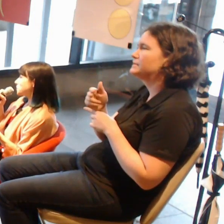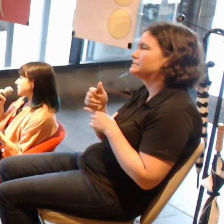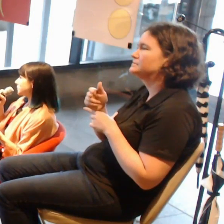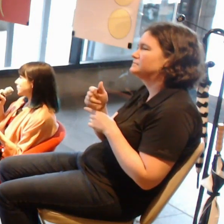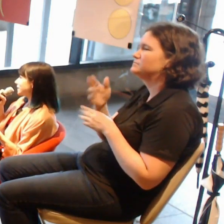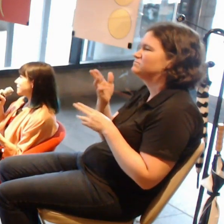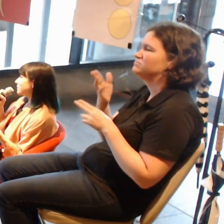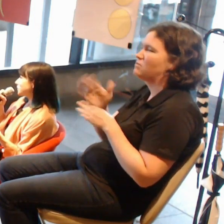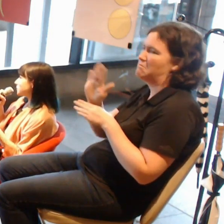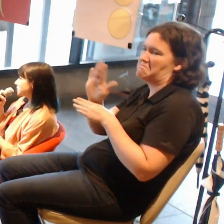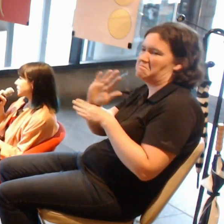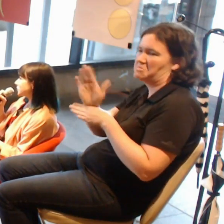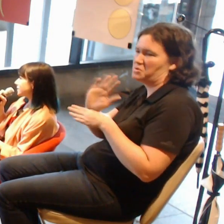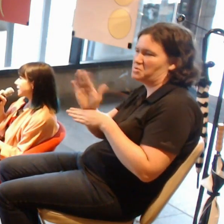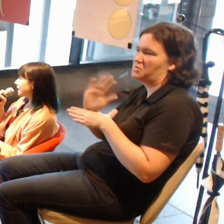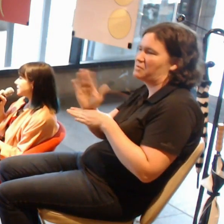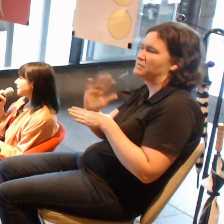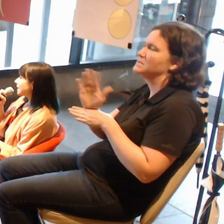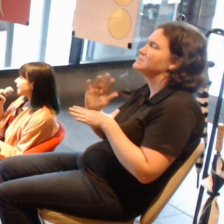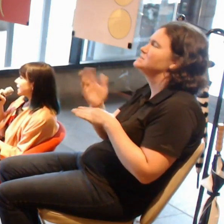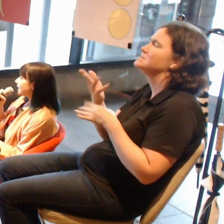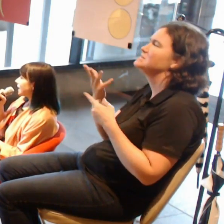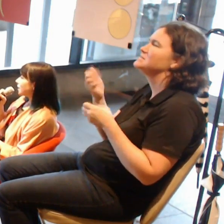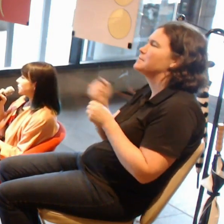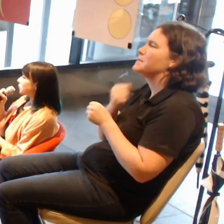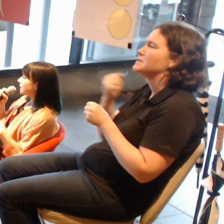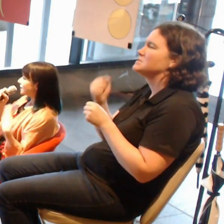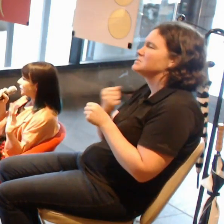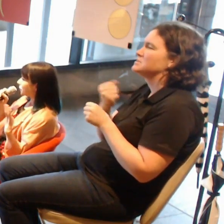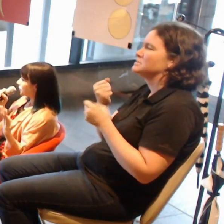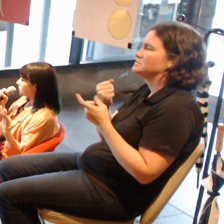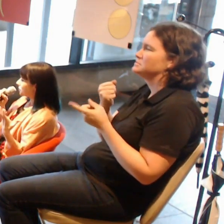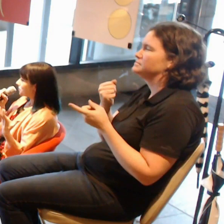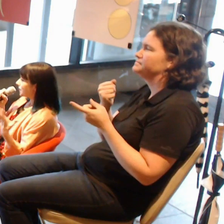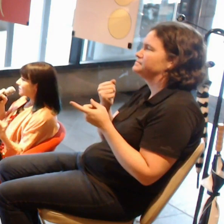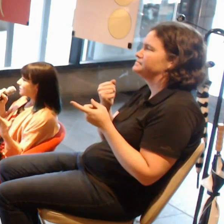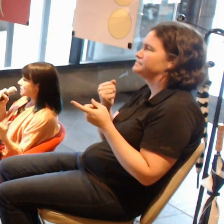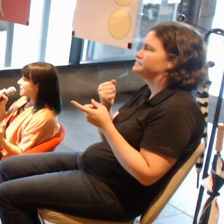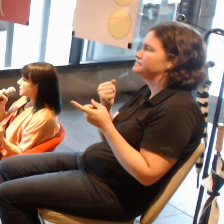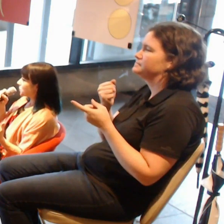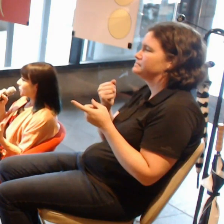and video production that you can make this fantastic work